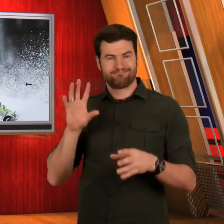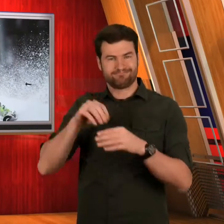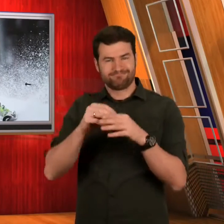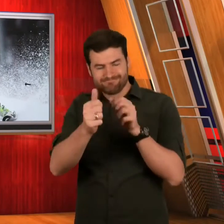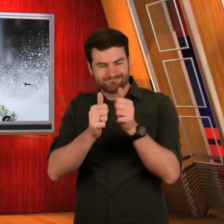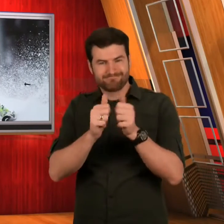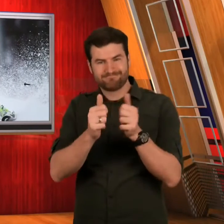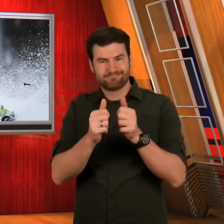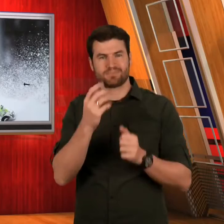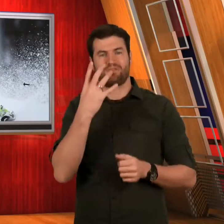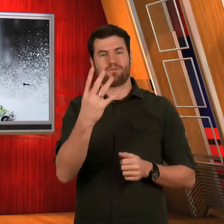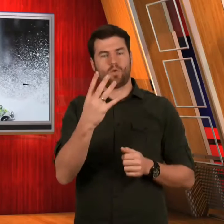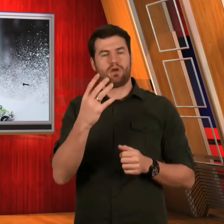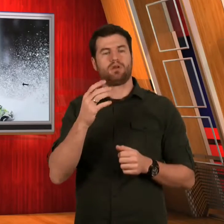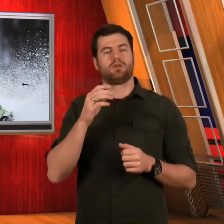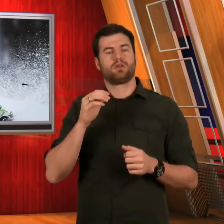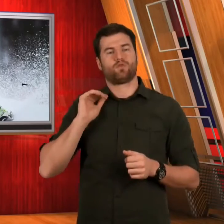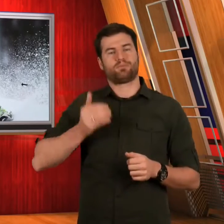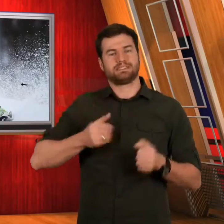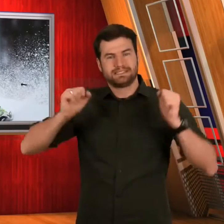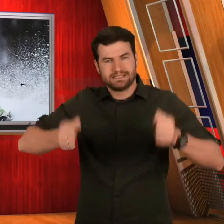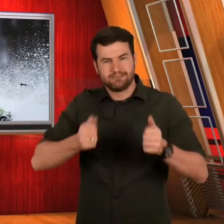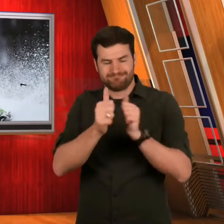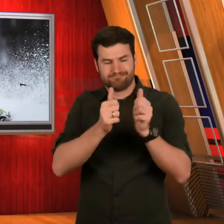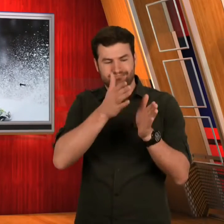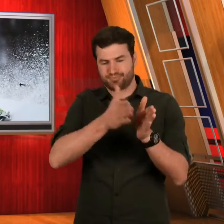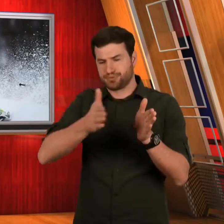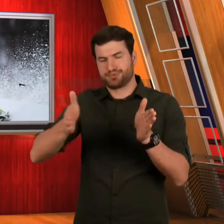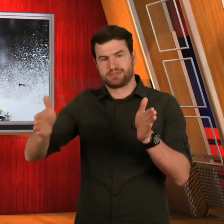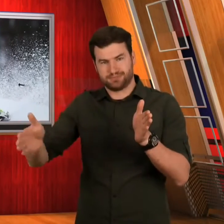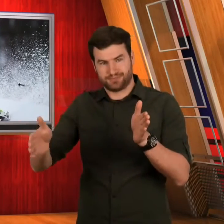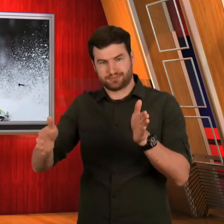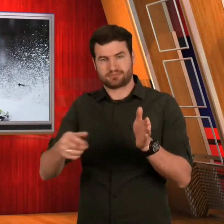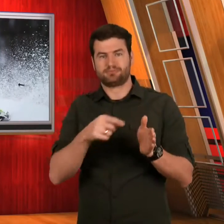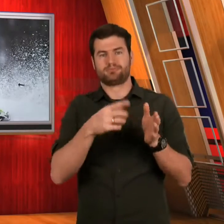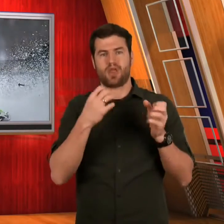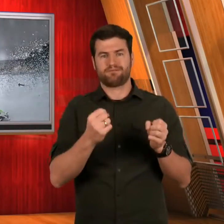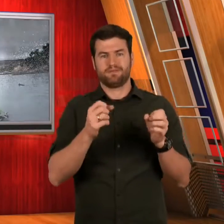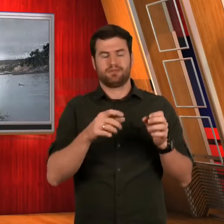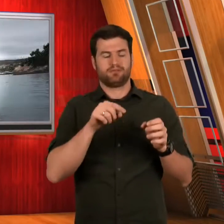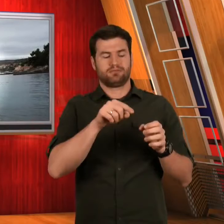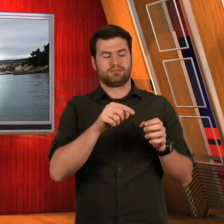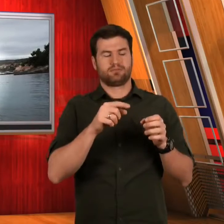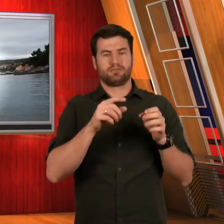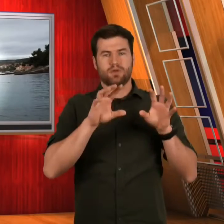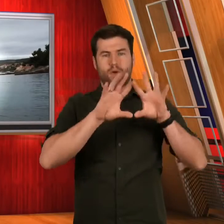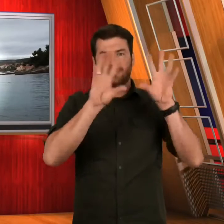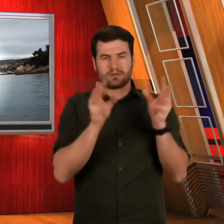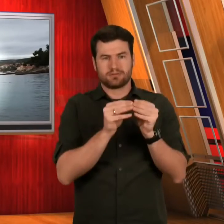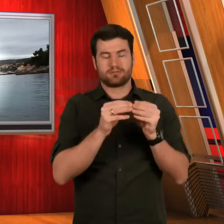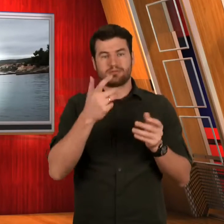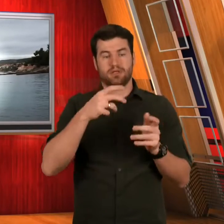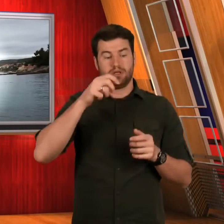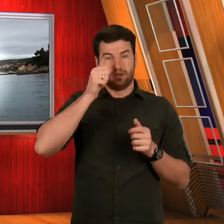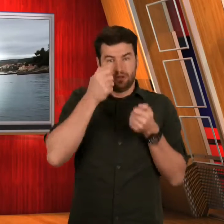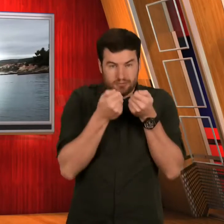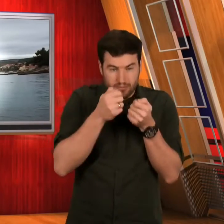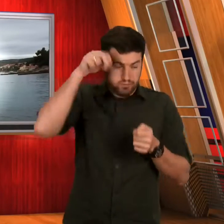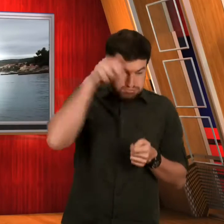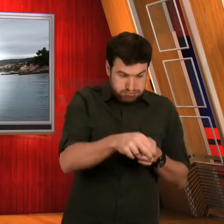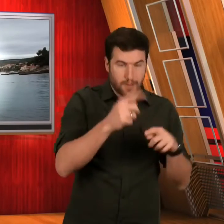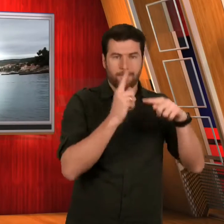She competed at four Women's skiing events: